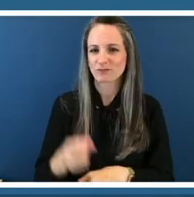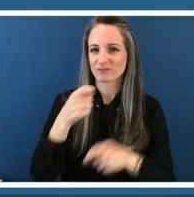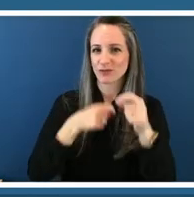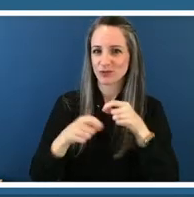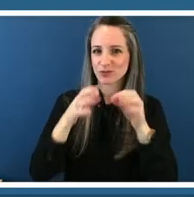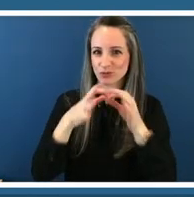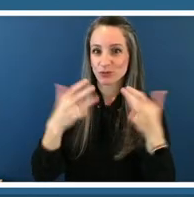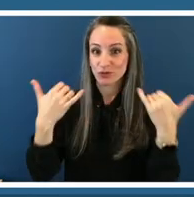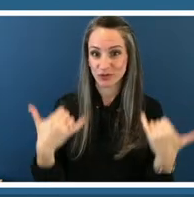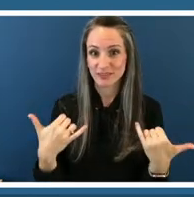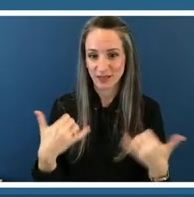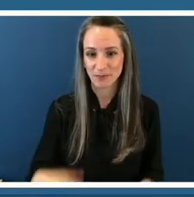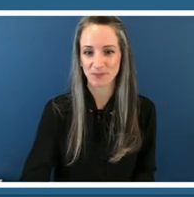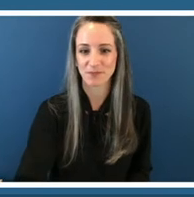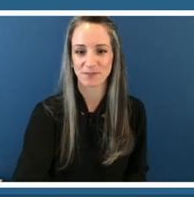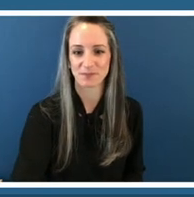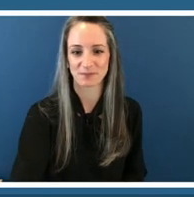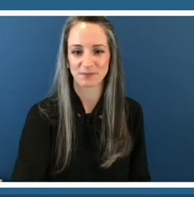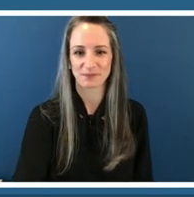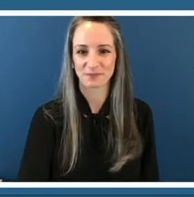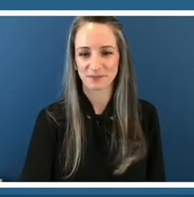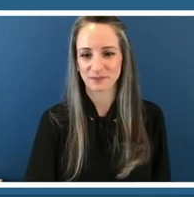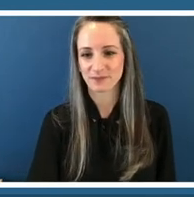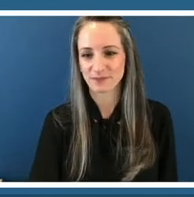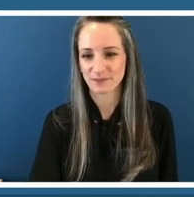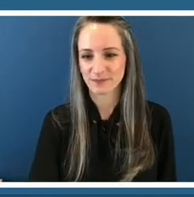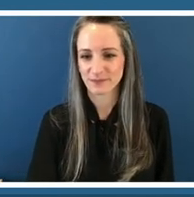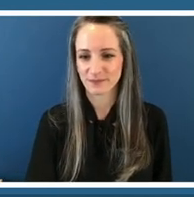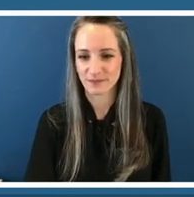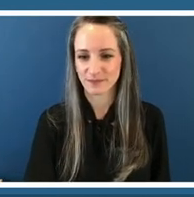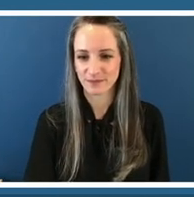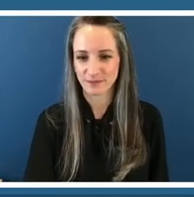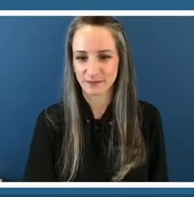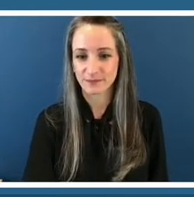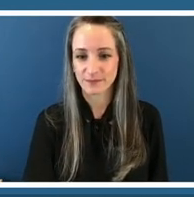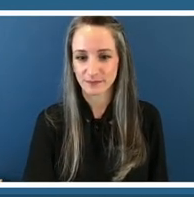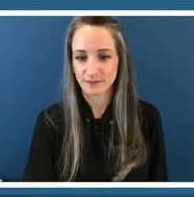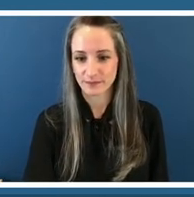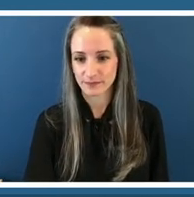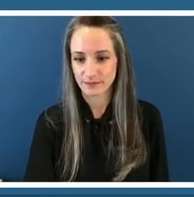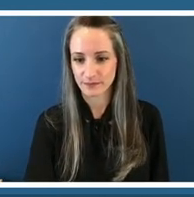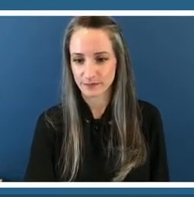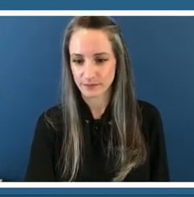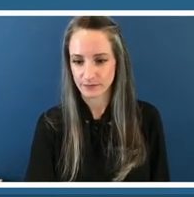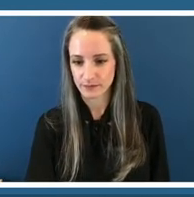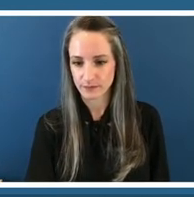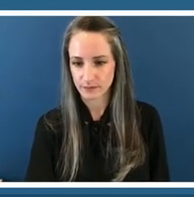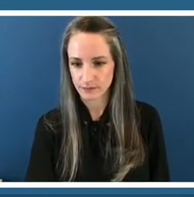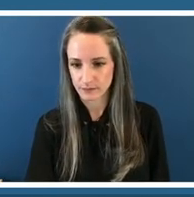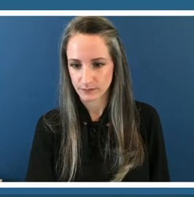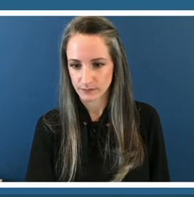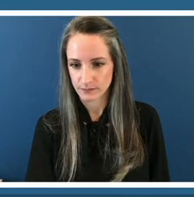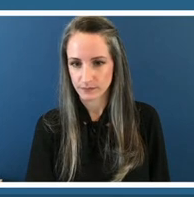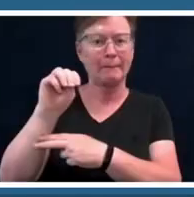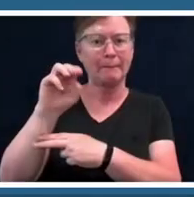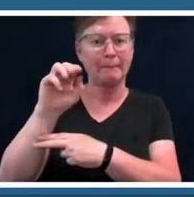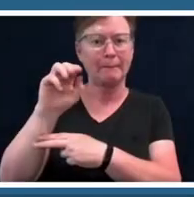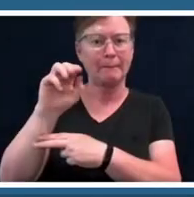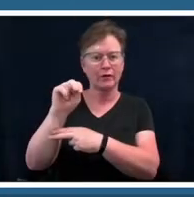look at next slide is named marin hassinger